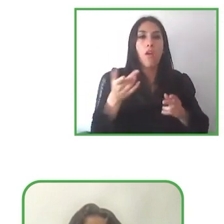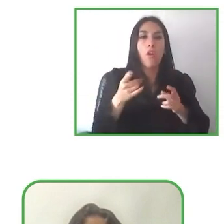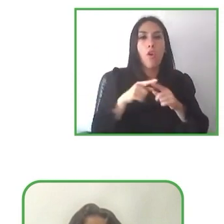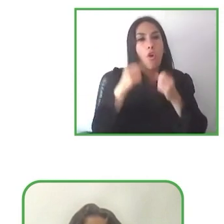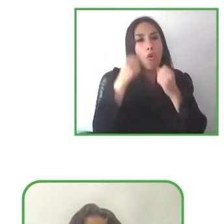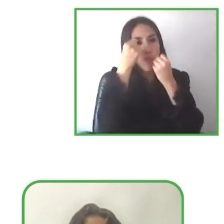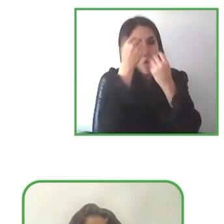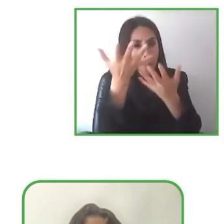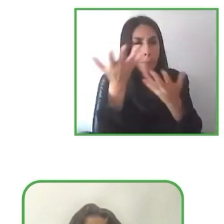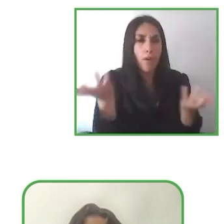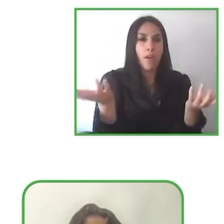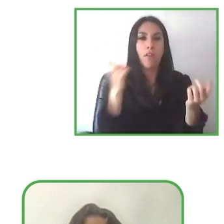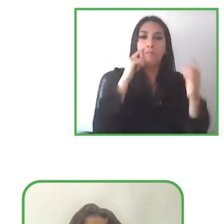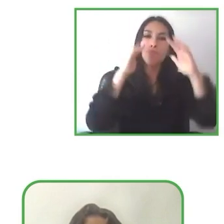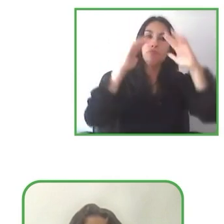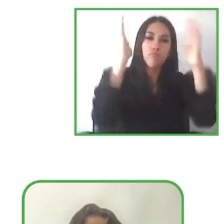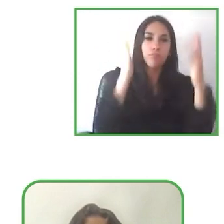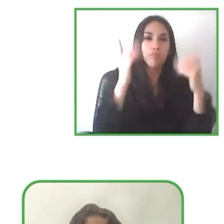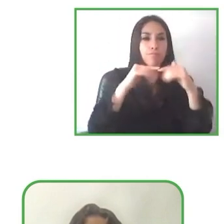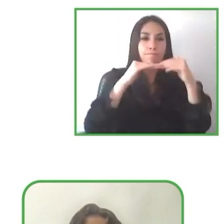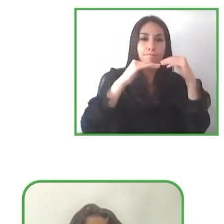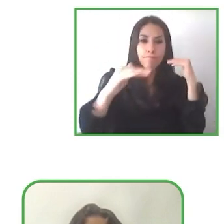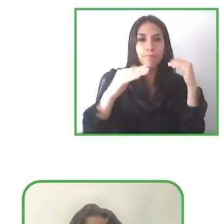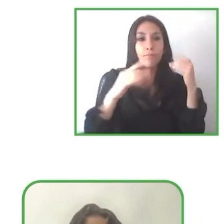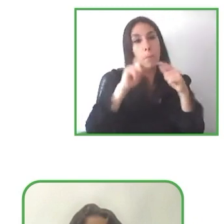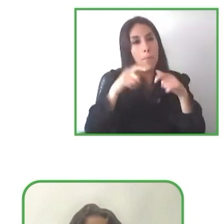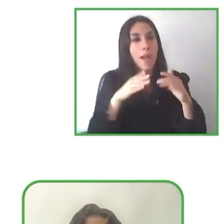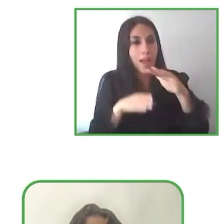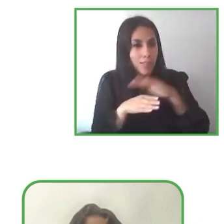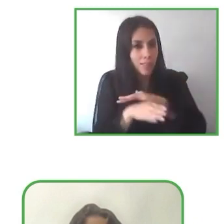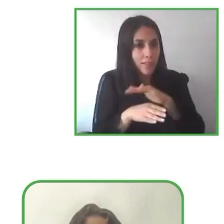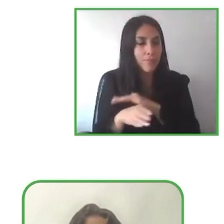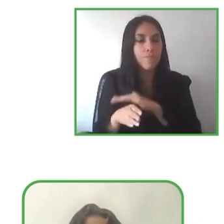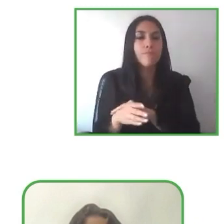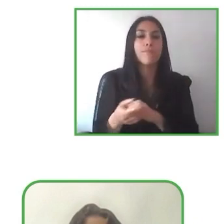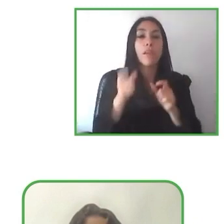with the same conditions and circumstances for their citizens.